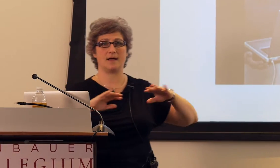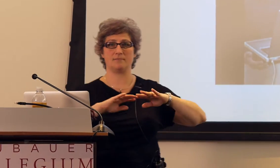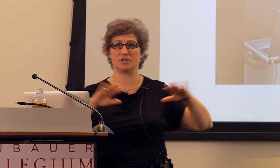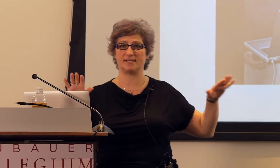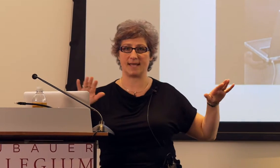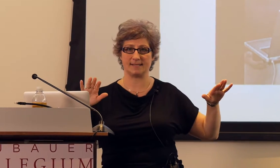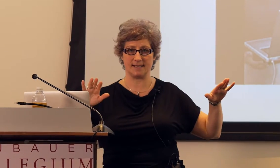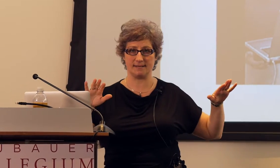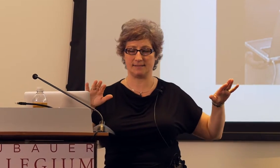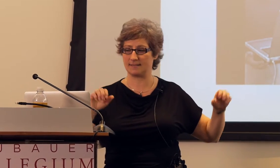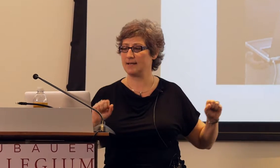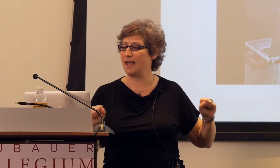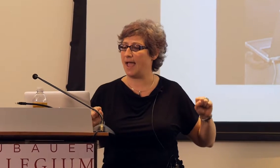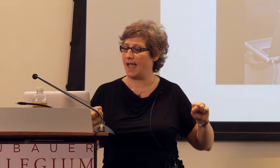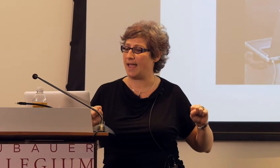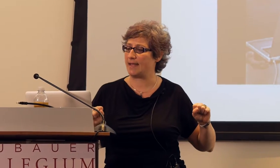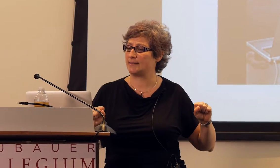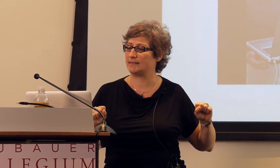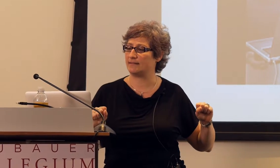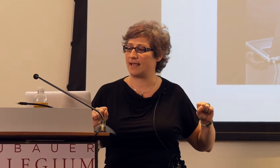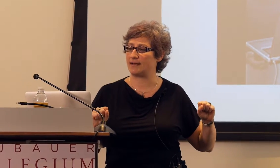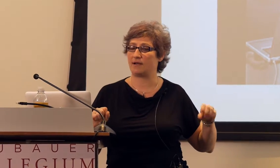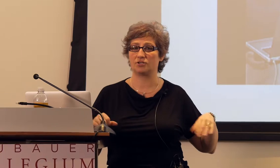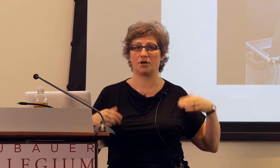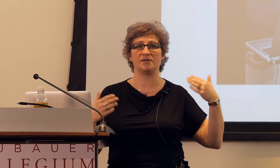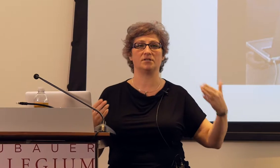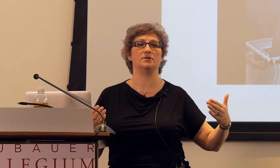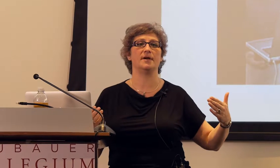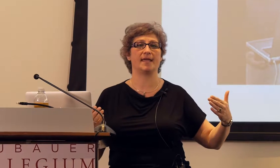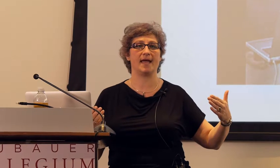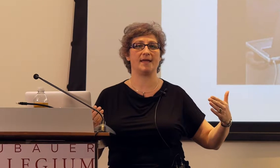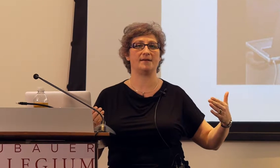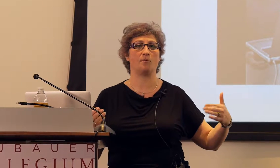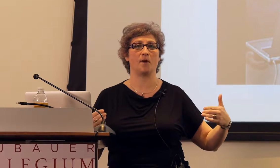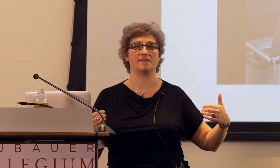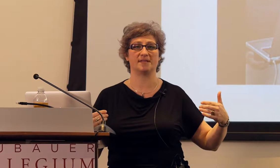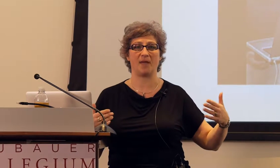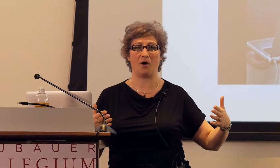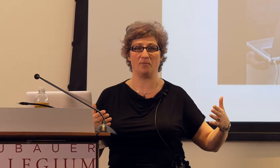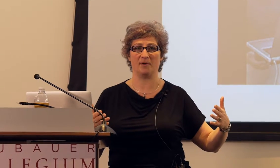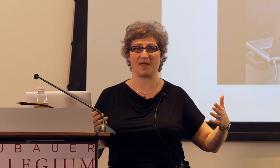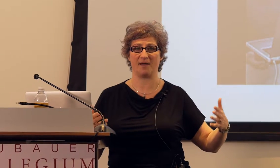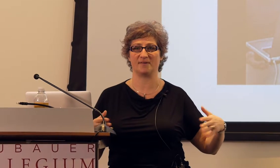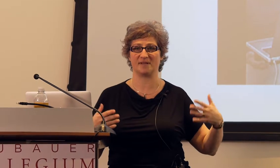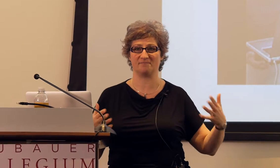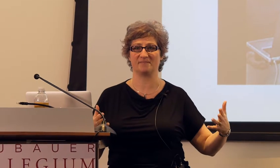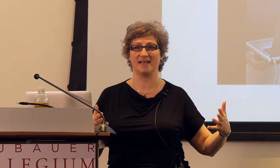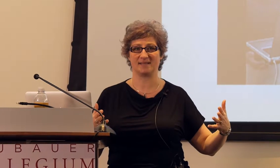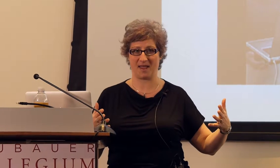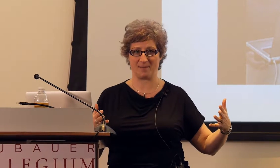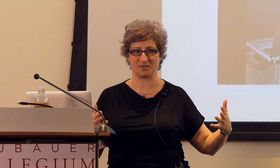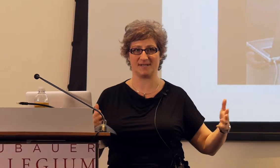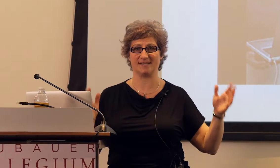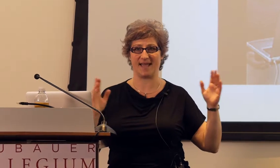just as it is and then I'll show it to you again with some help, okay, with some captions